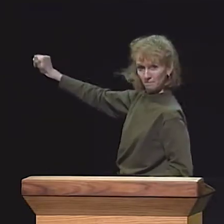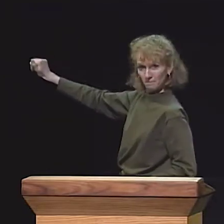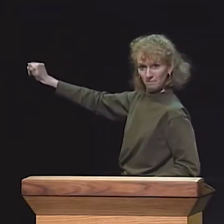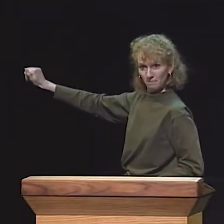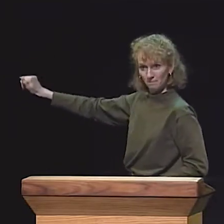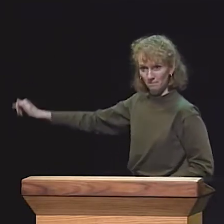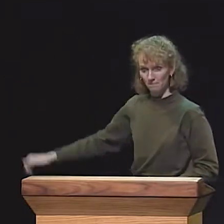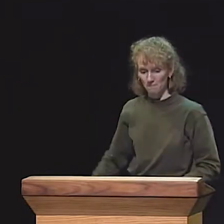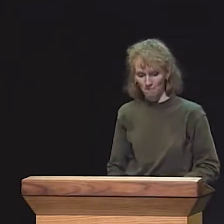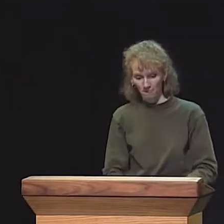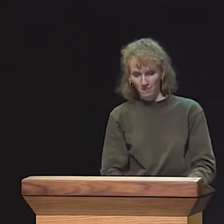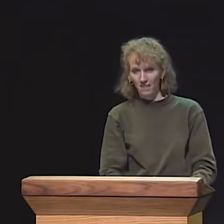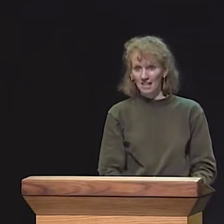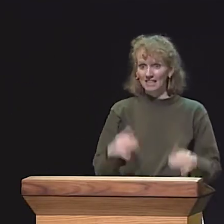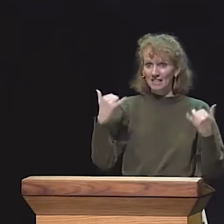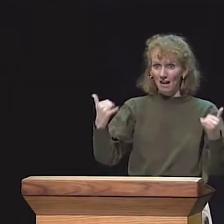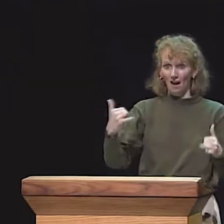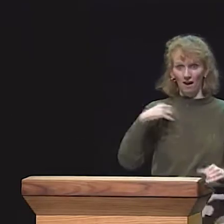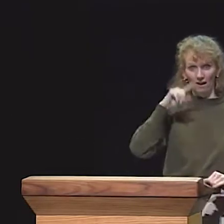ALL OVER AGAIN WITHOUT THE LANGUAGE MODEL.